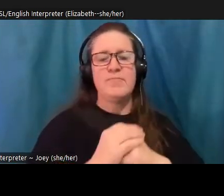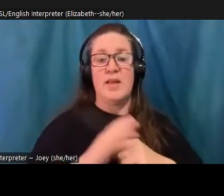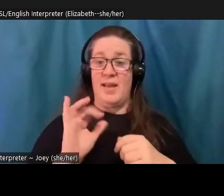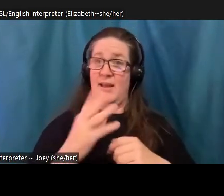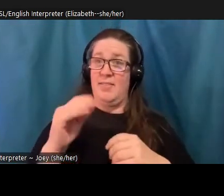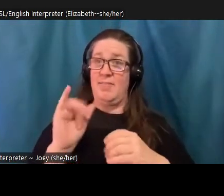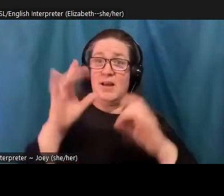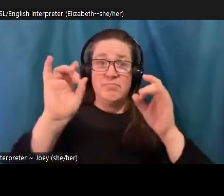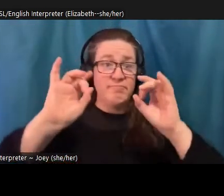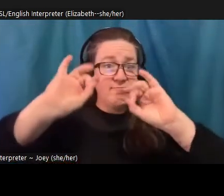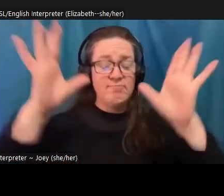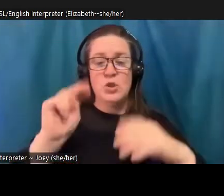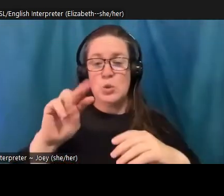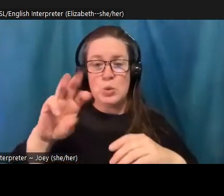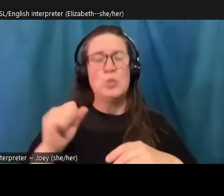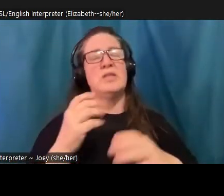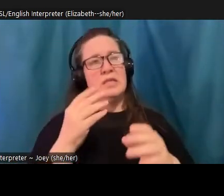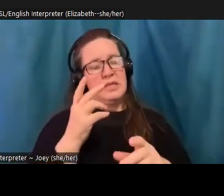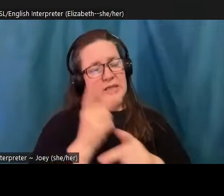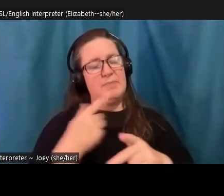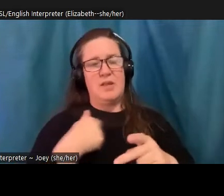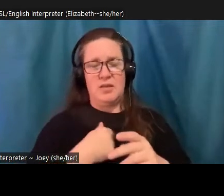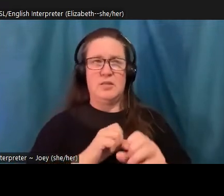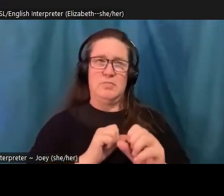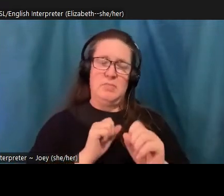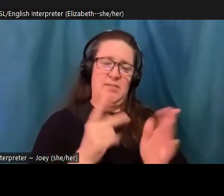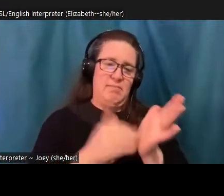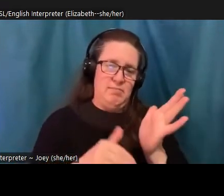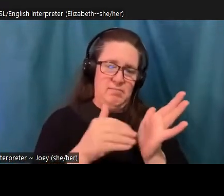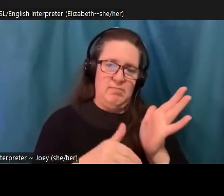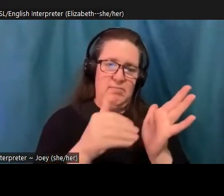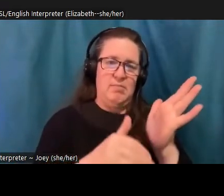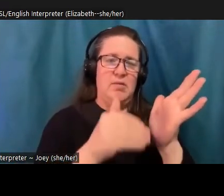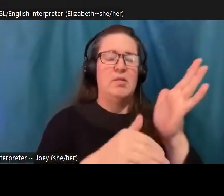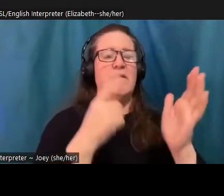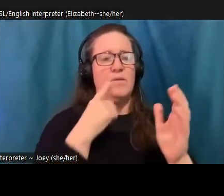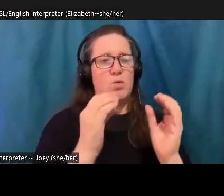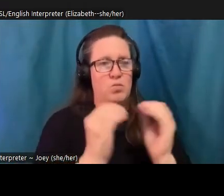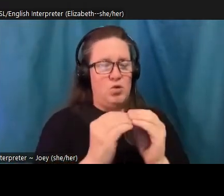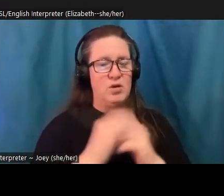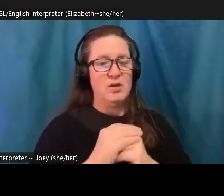And researchers have run brain scans showing how people actually get a dopamine hit every time they check back, and